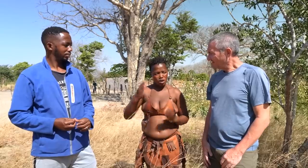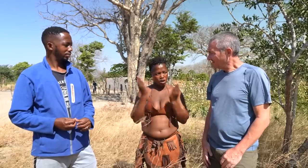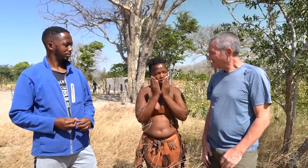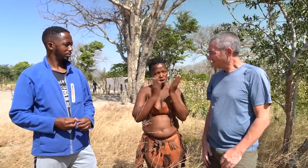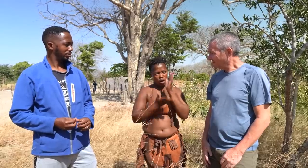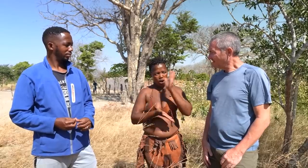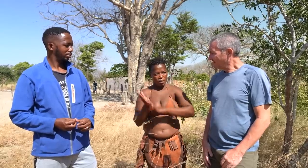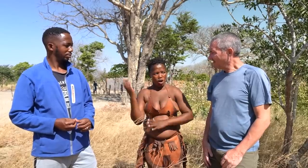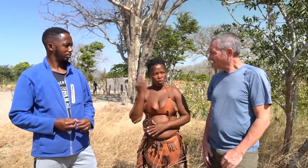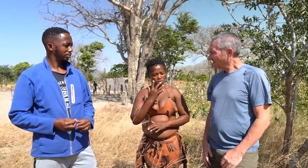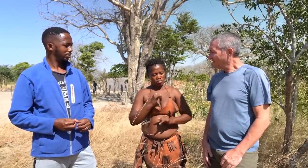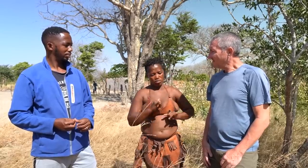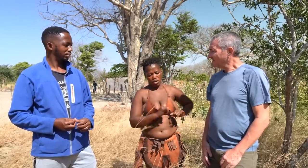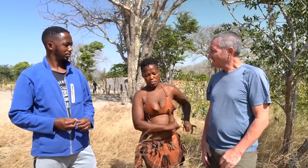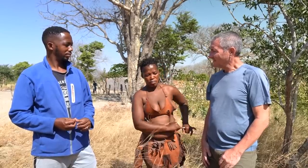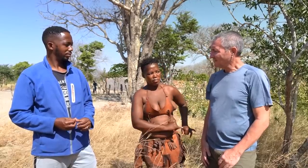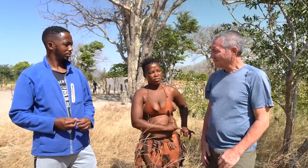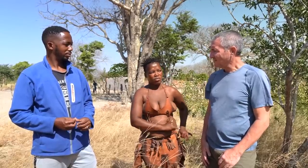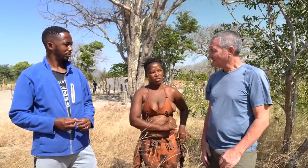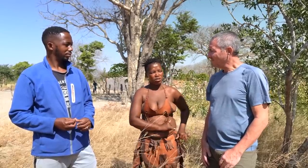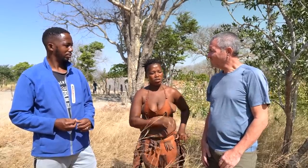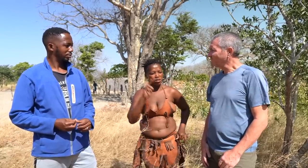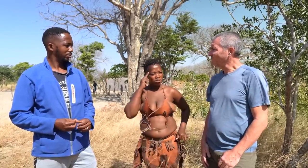my mother held me back at home.